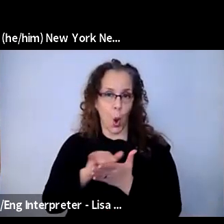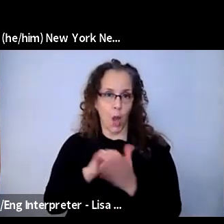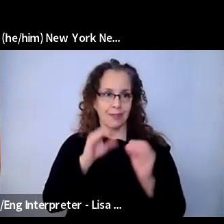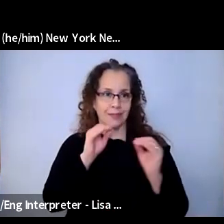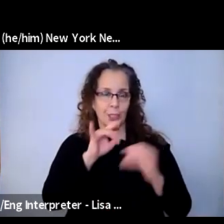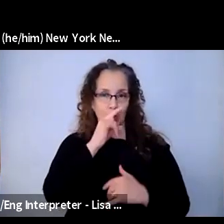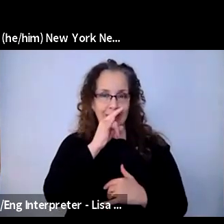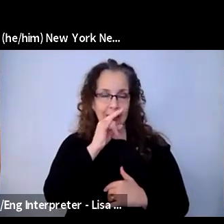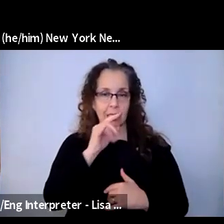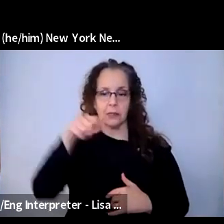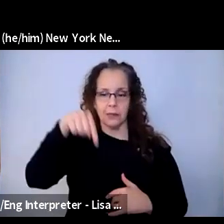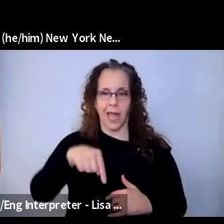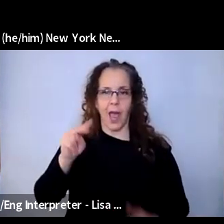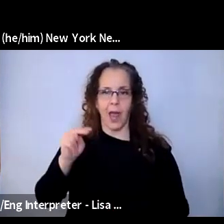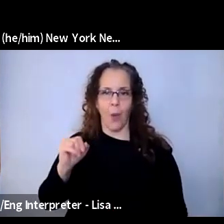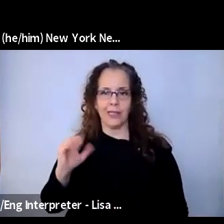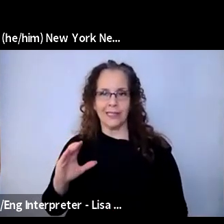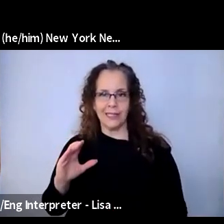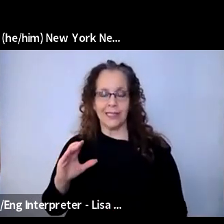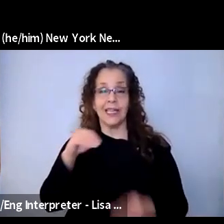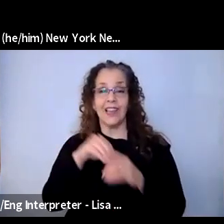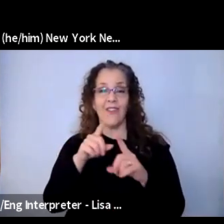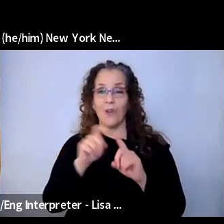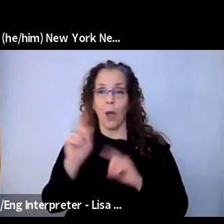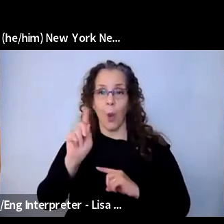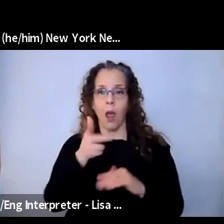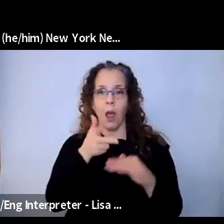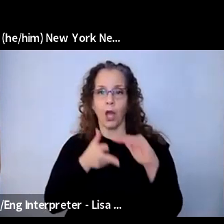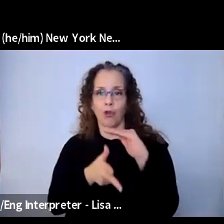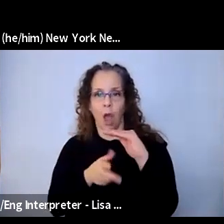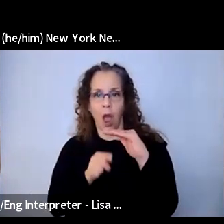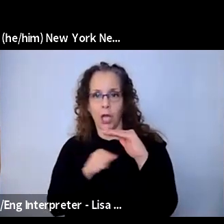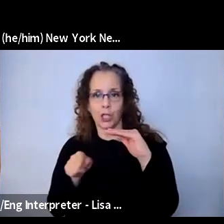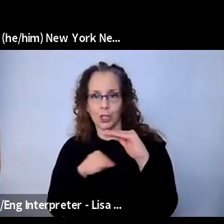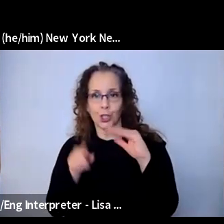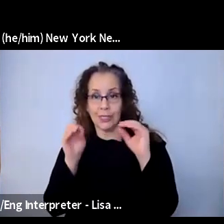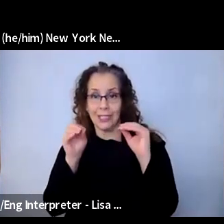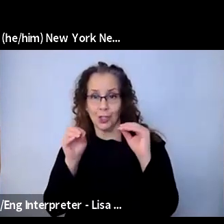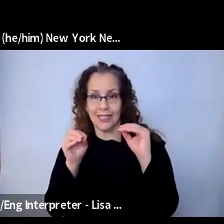York City. And he was in his garage so they could see his